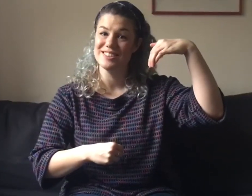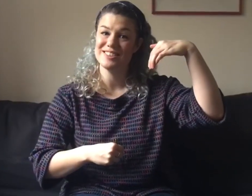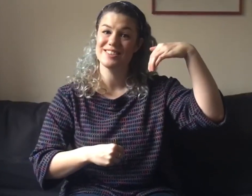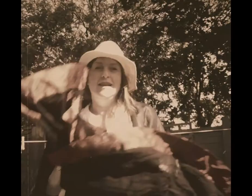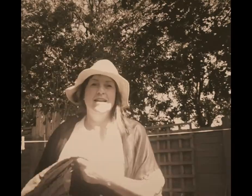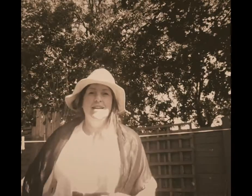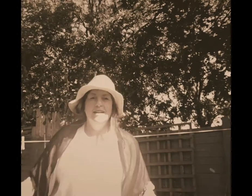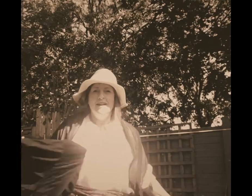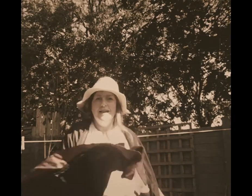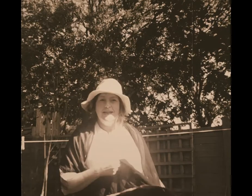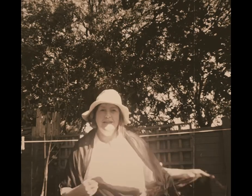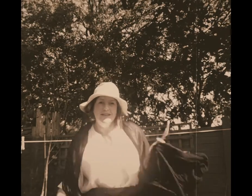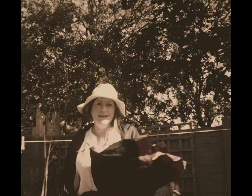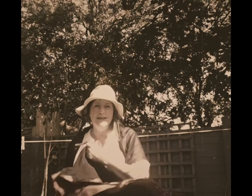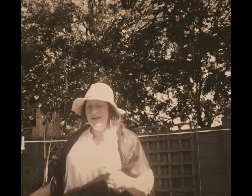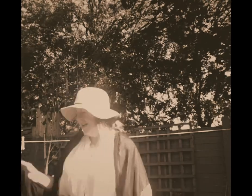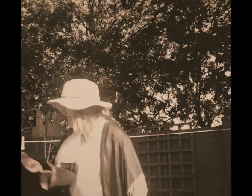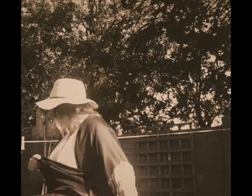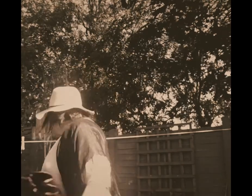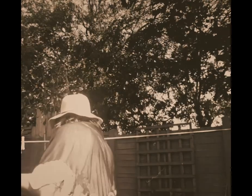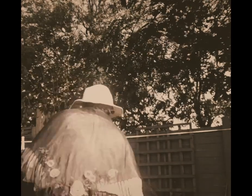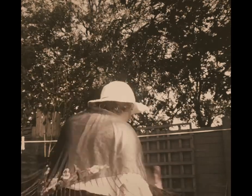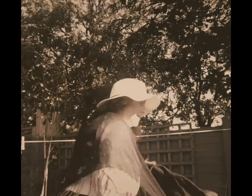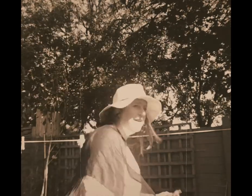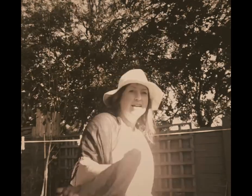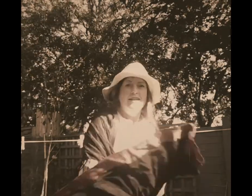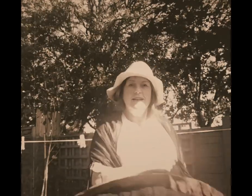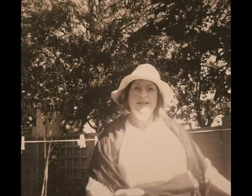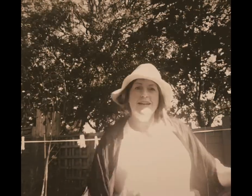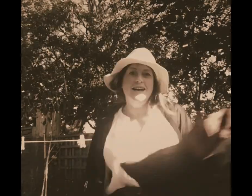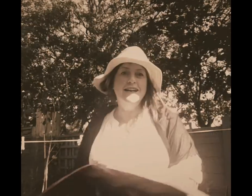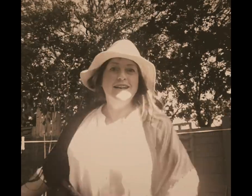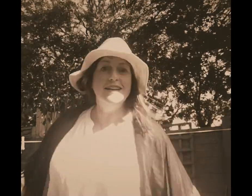With me tee-aye-o, tee-aye-o, tee-aye-ee-aye-o